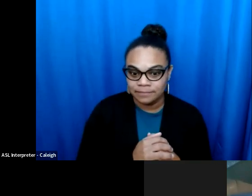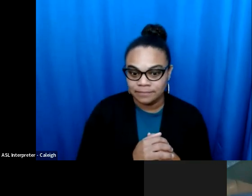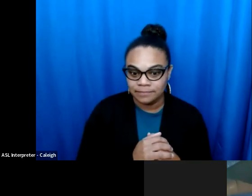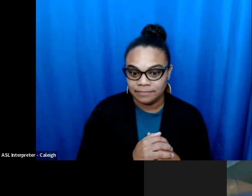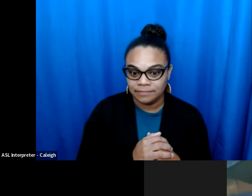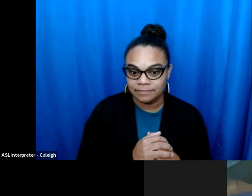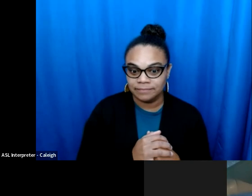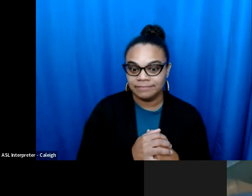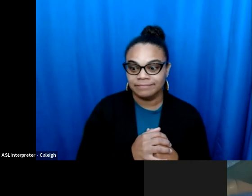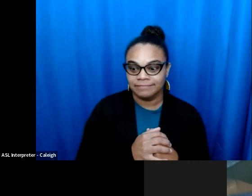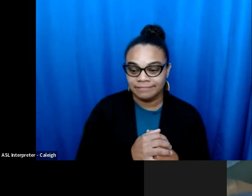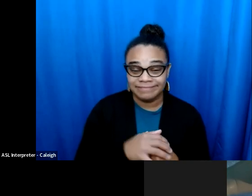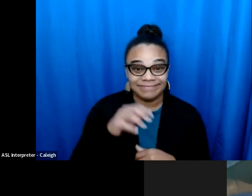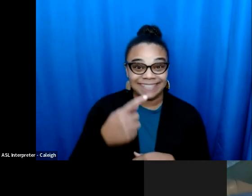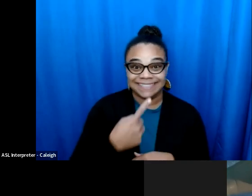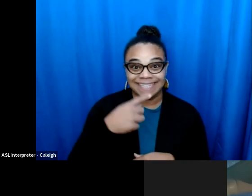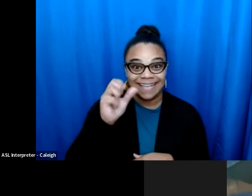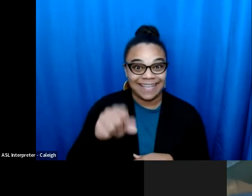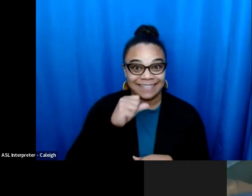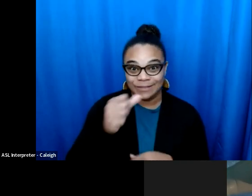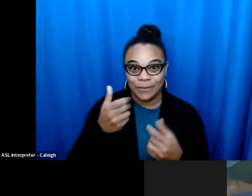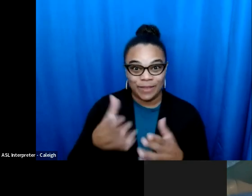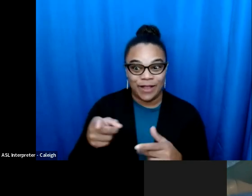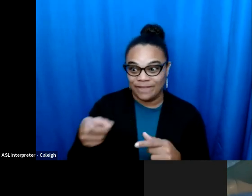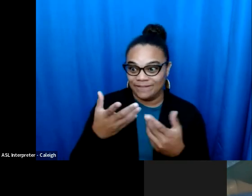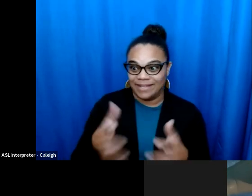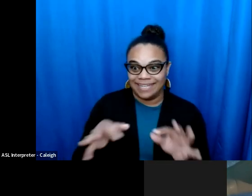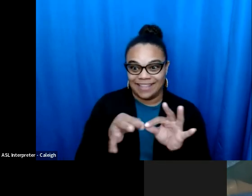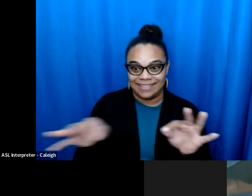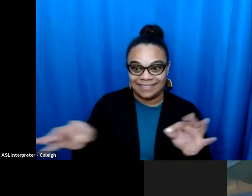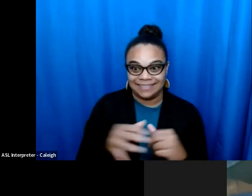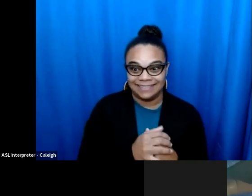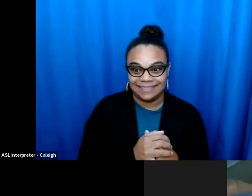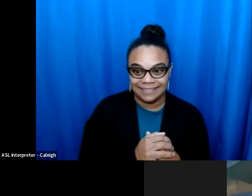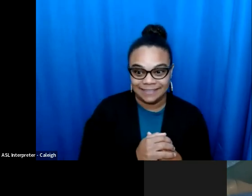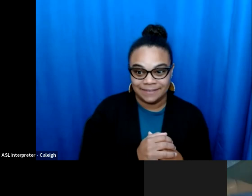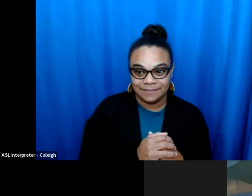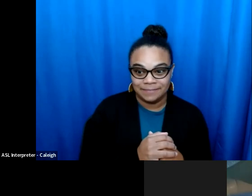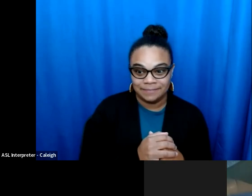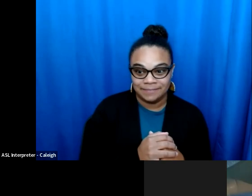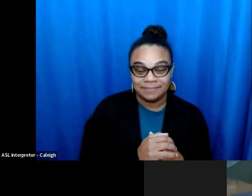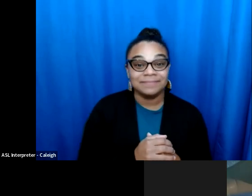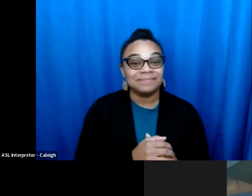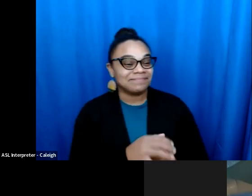I'm essentially [broken audio]